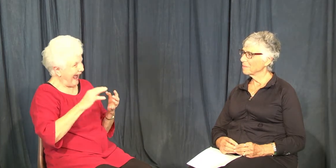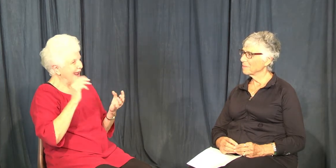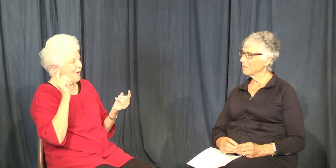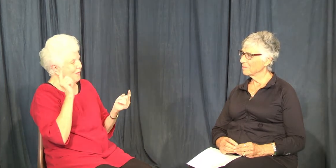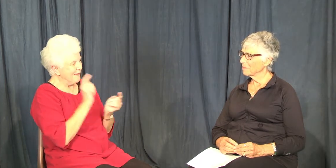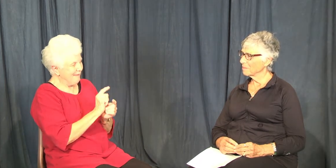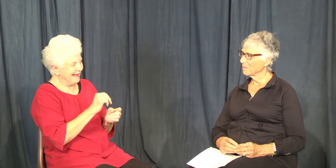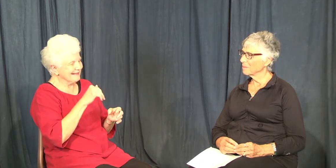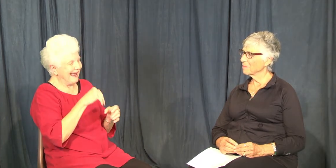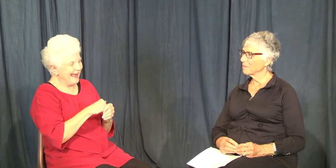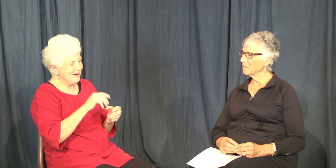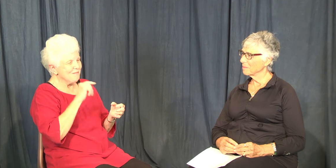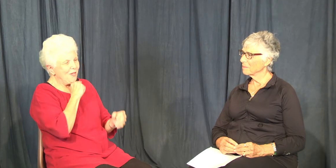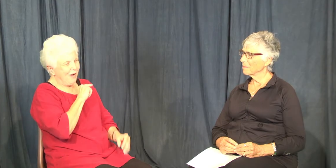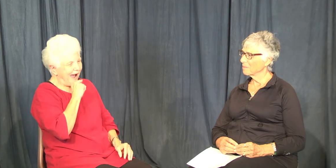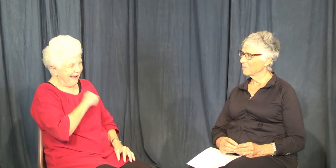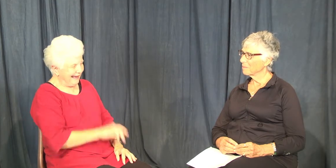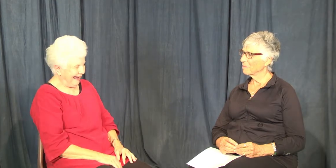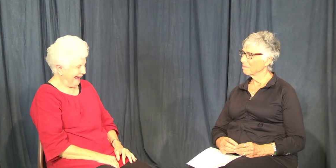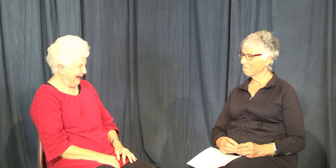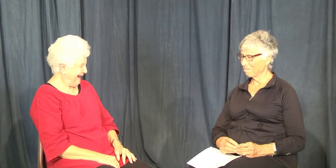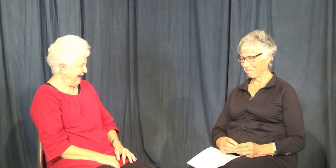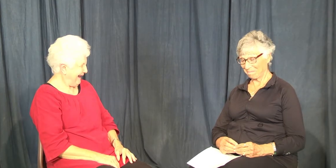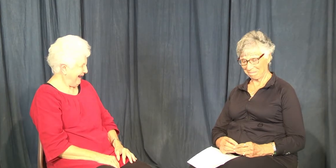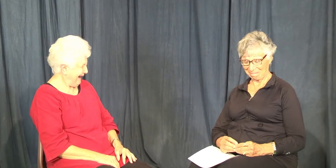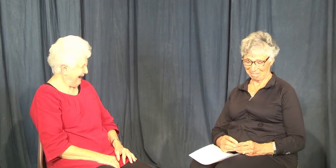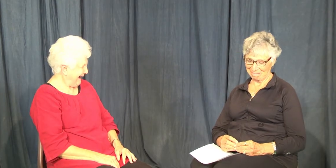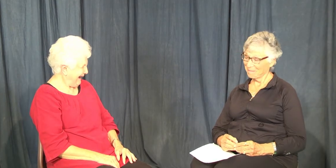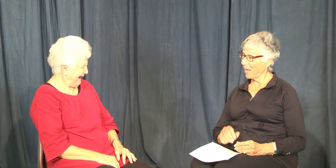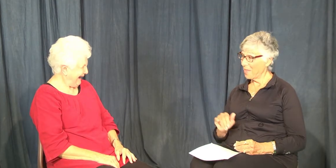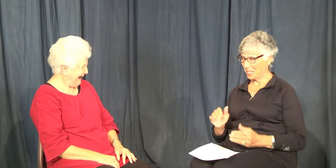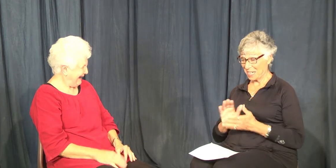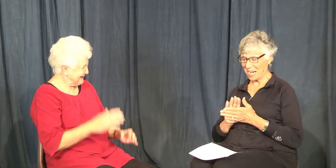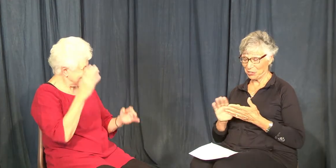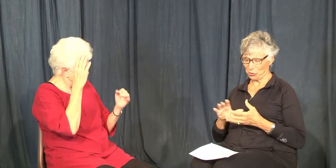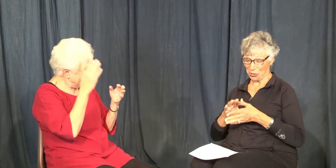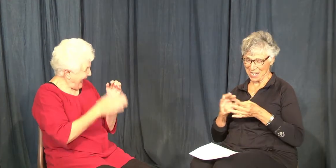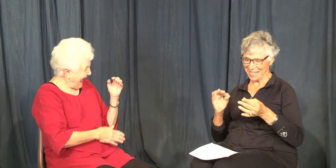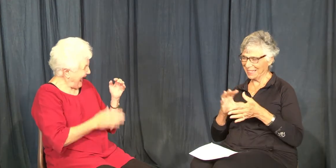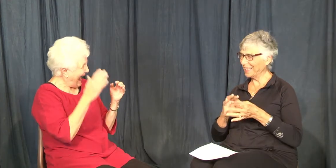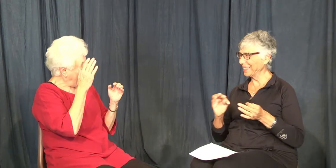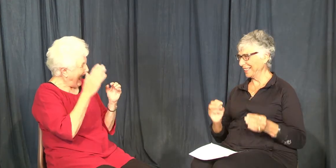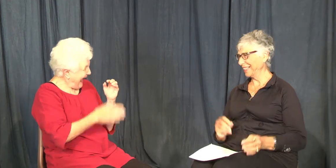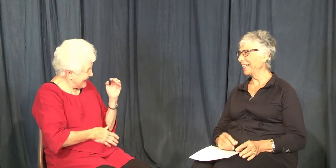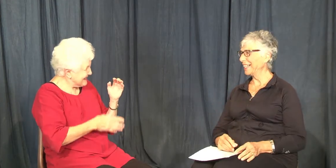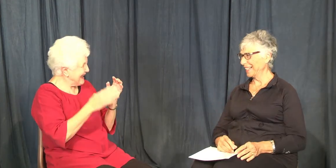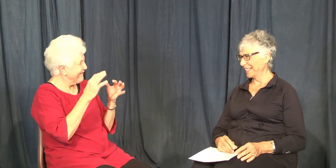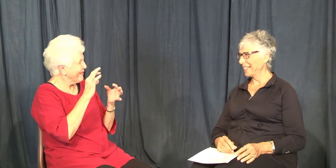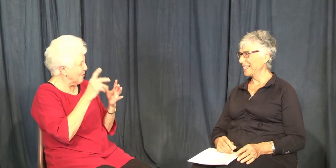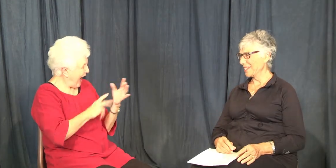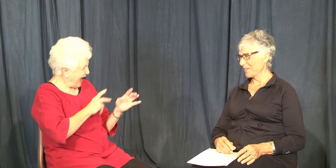there on we met in Milwaukee! That's a nice story. And through the end of the project